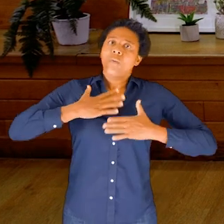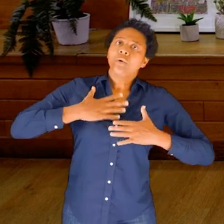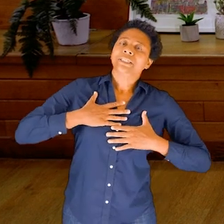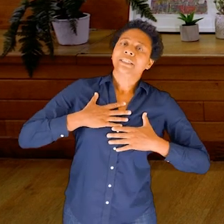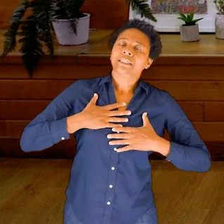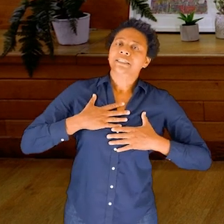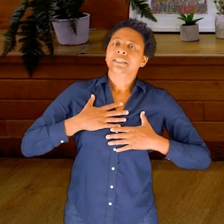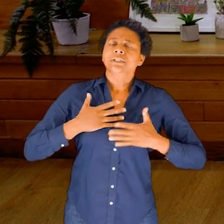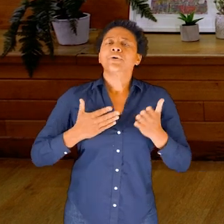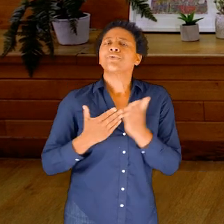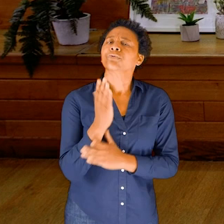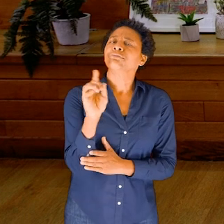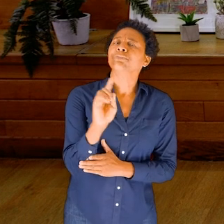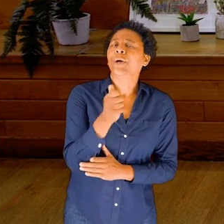through sensing and perceiving.